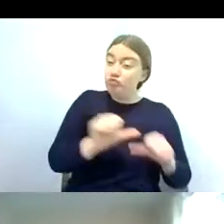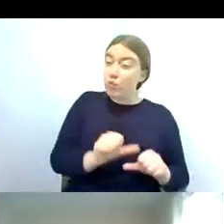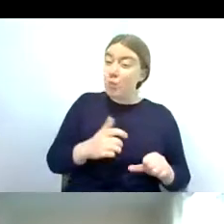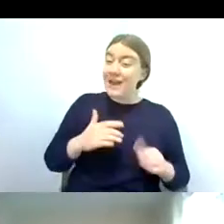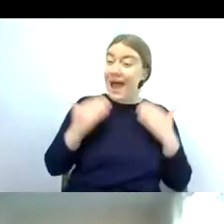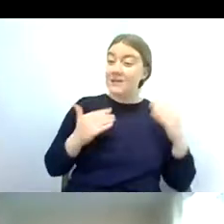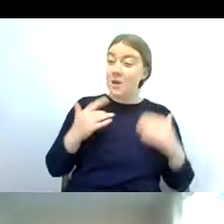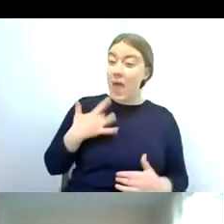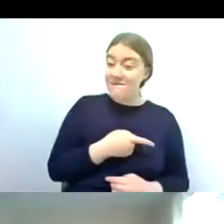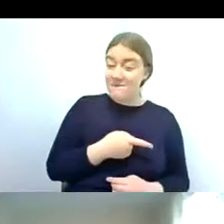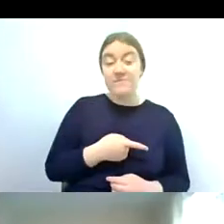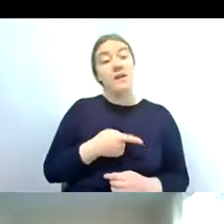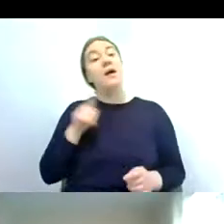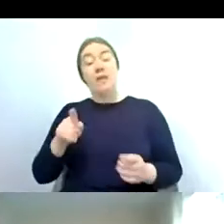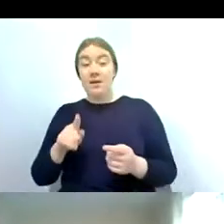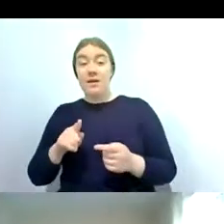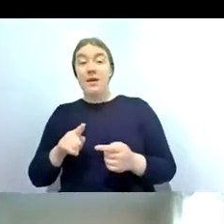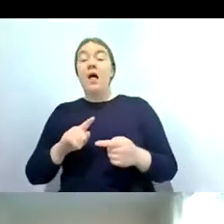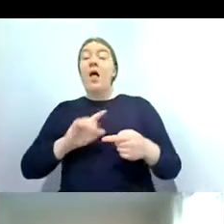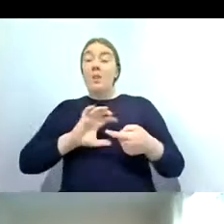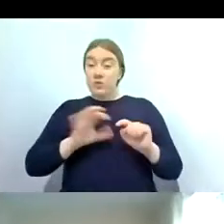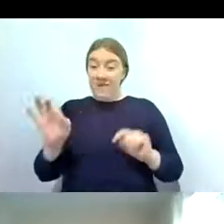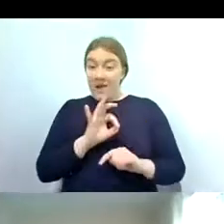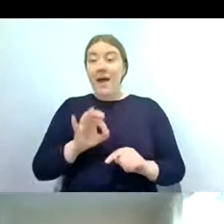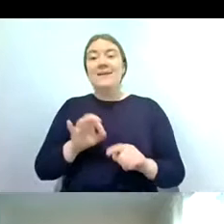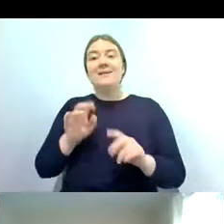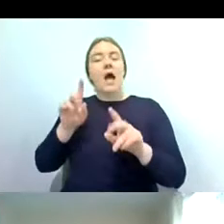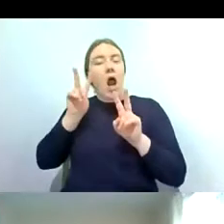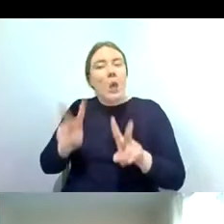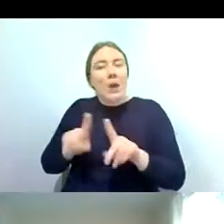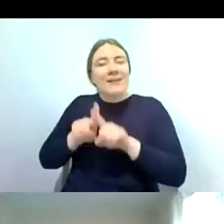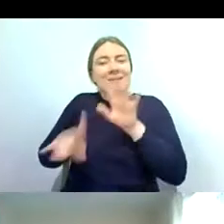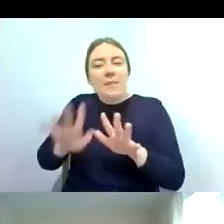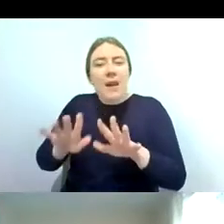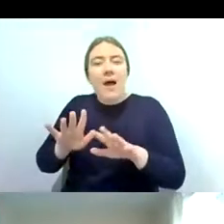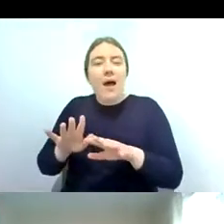very similar appearance to the nymphs but they have wings and and they tend to hold their wings